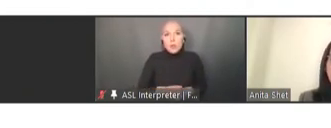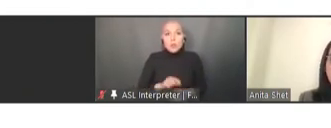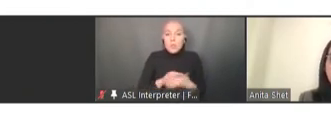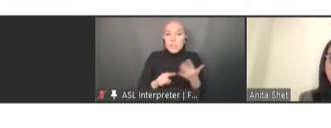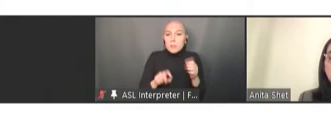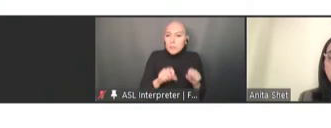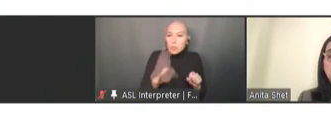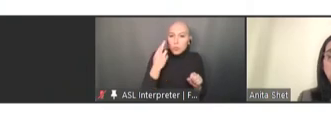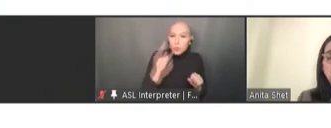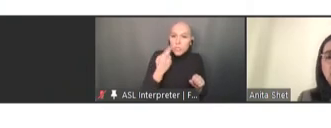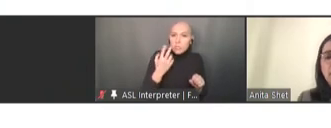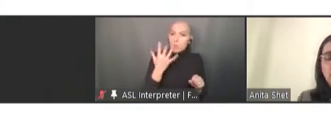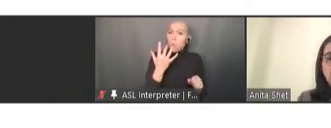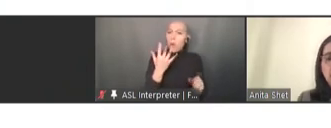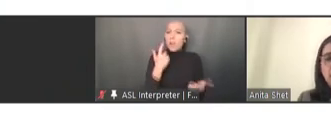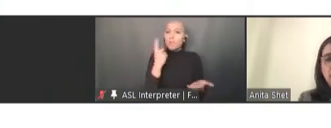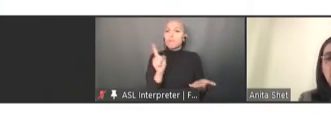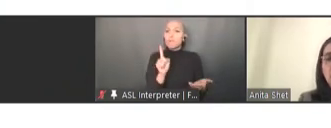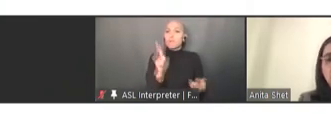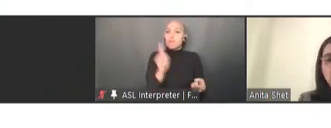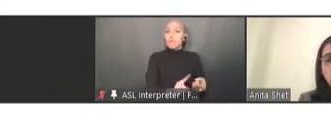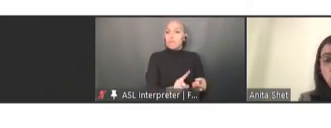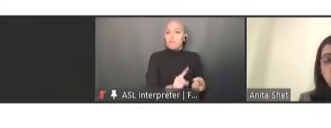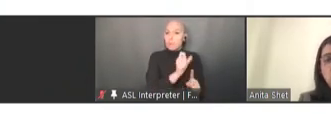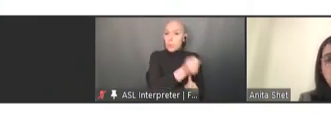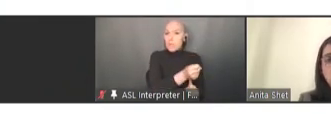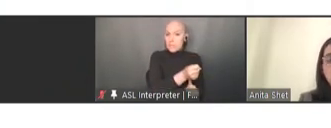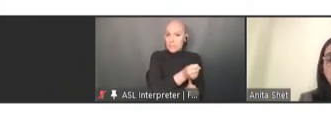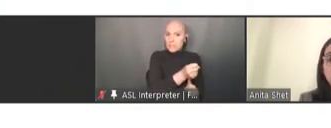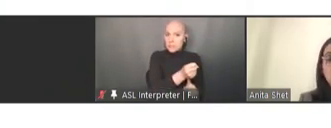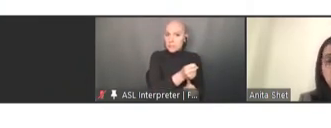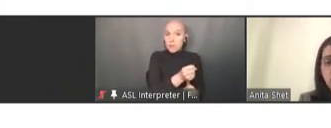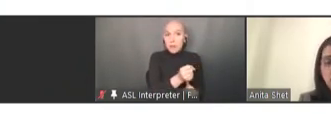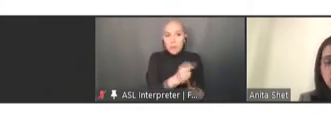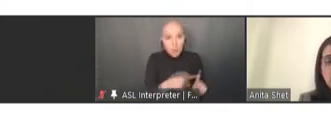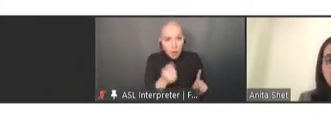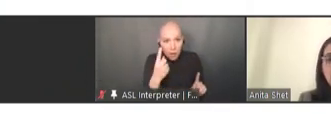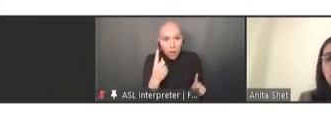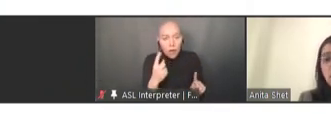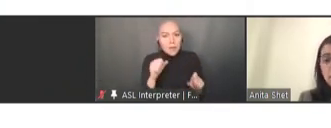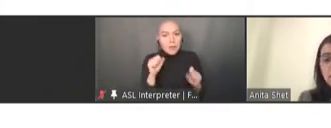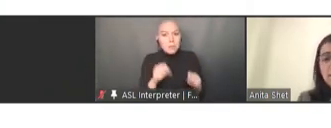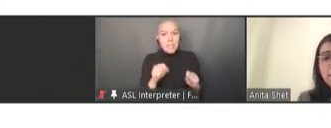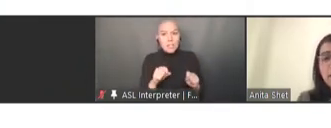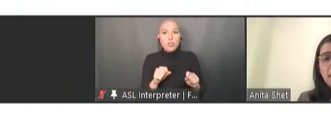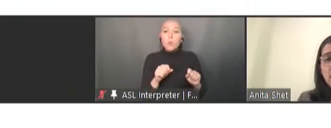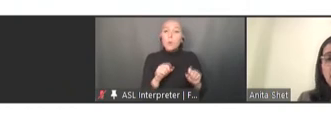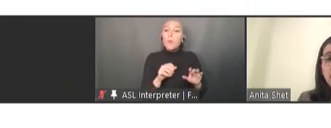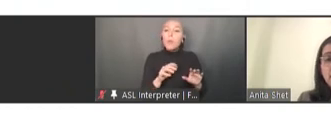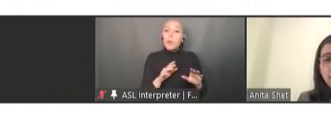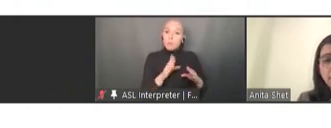this could really be the calm before the storm. We don't know yet, because despite our best efforts,